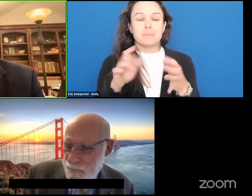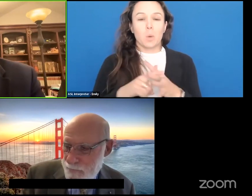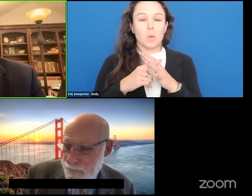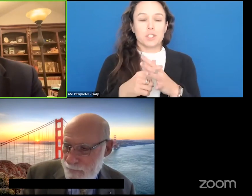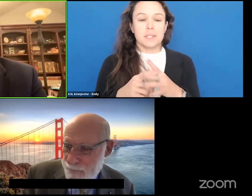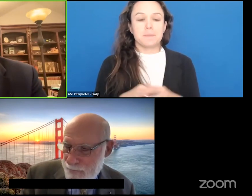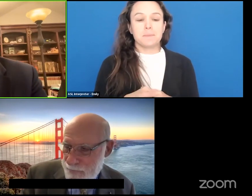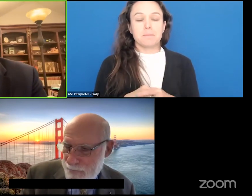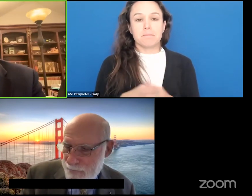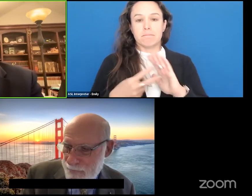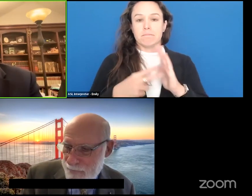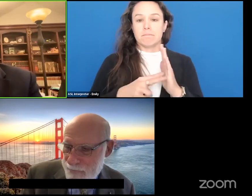and purpose of the -- of the workshop.